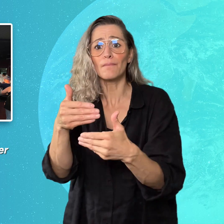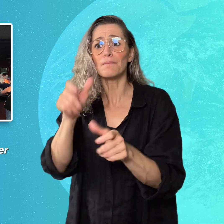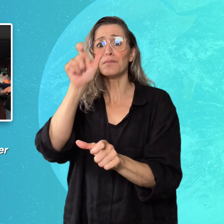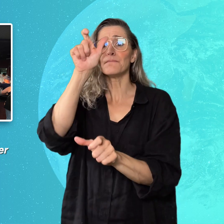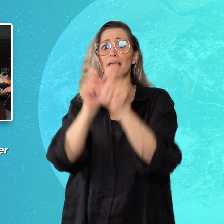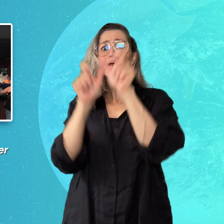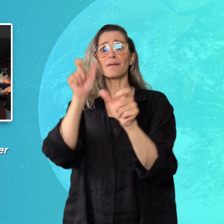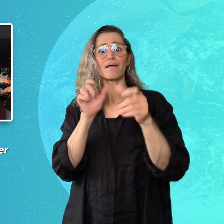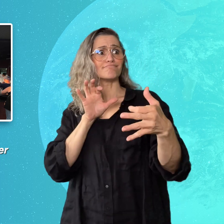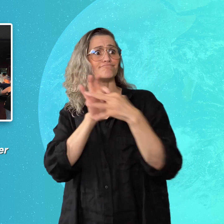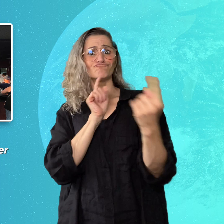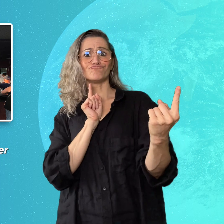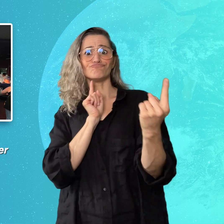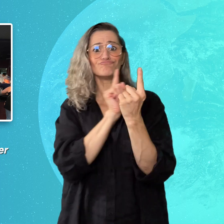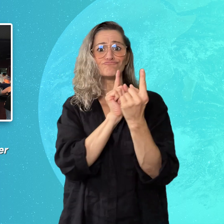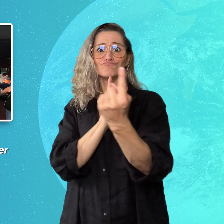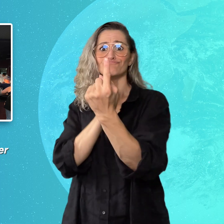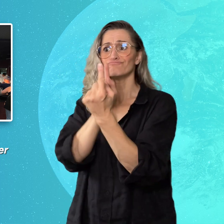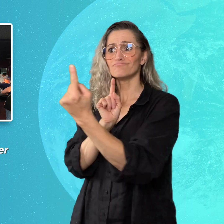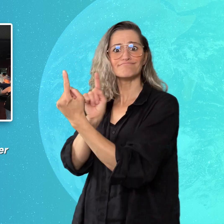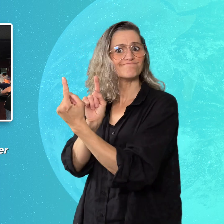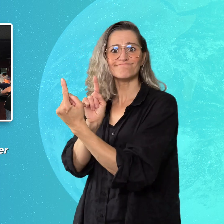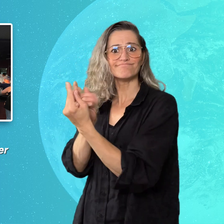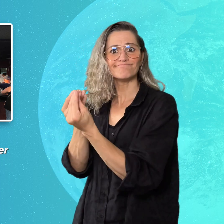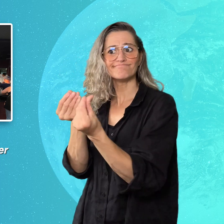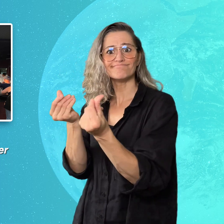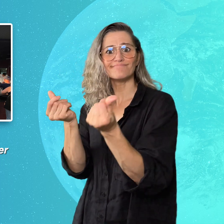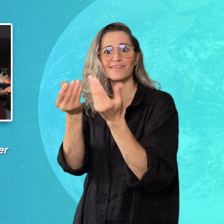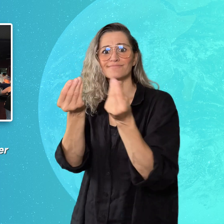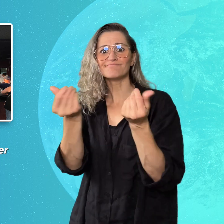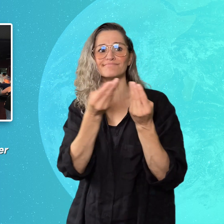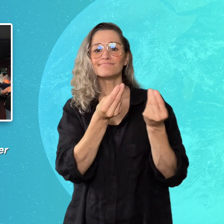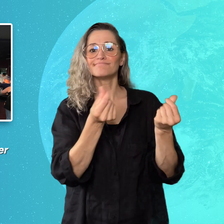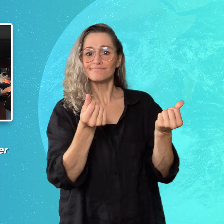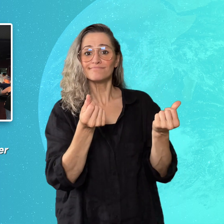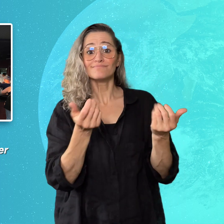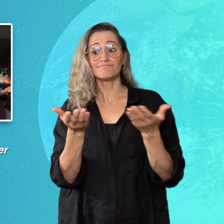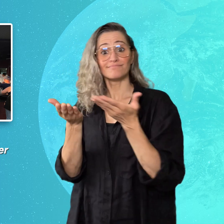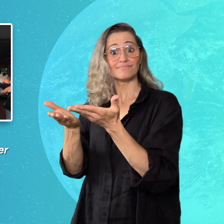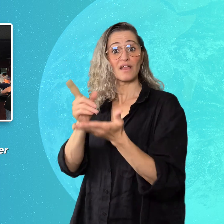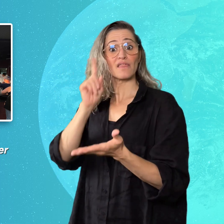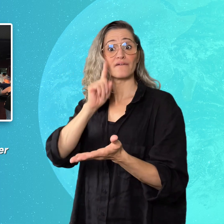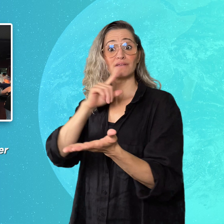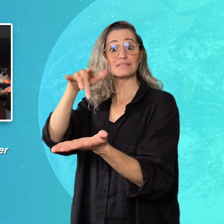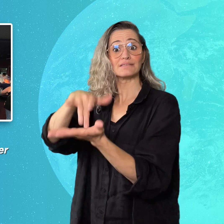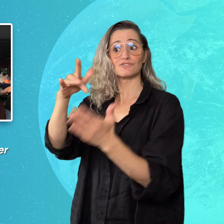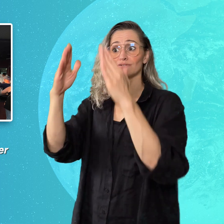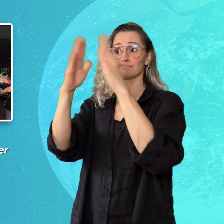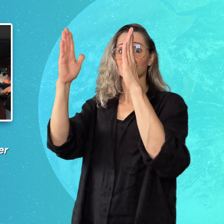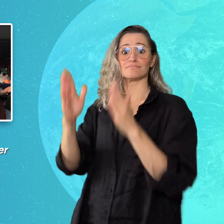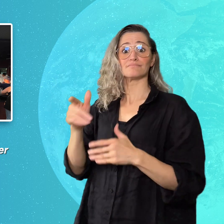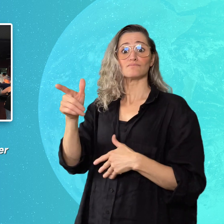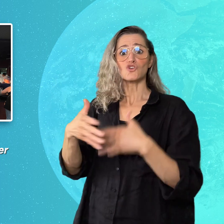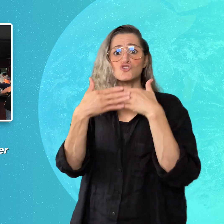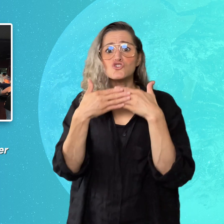in-person interactions faded away. A Deaf center opens